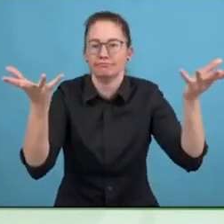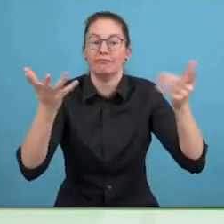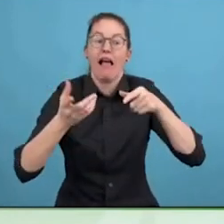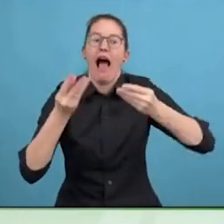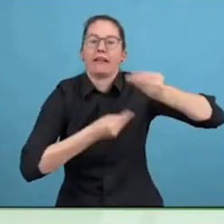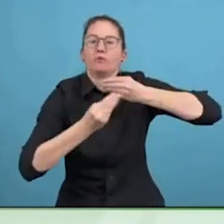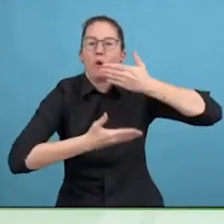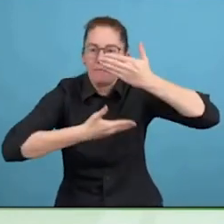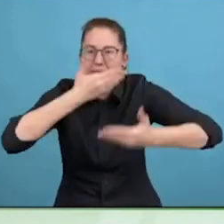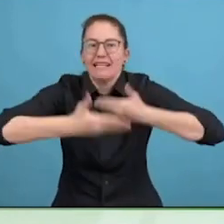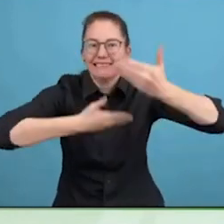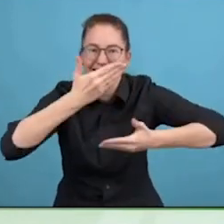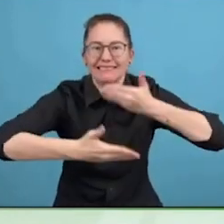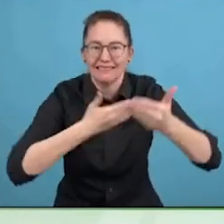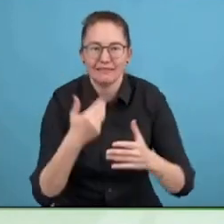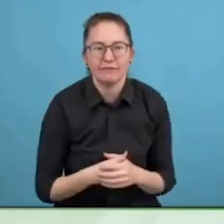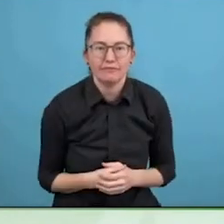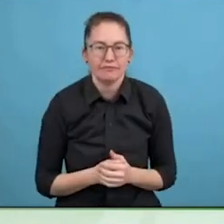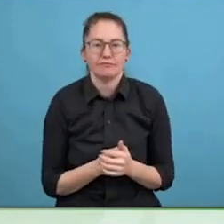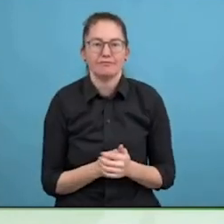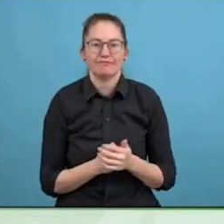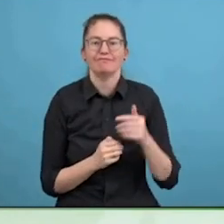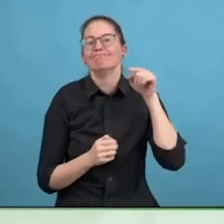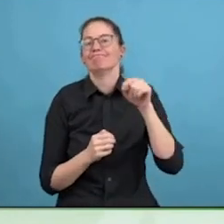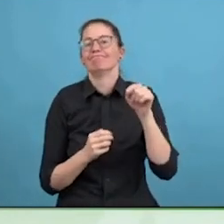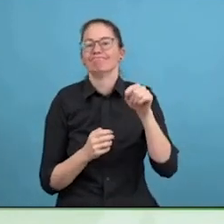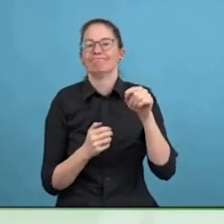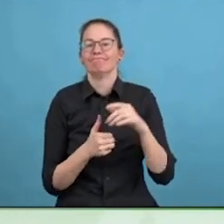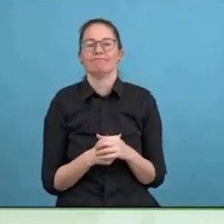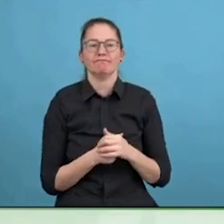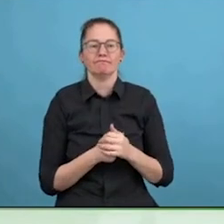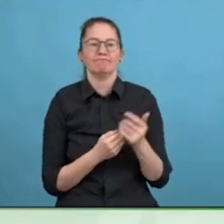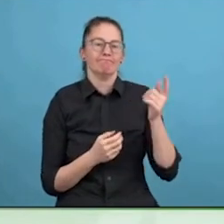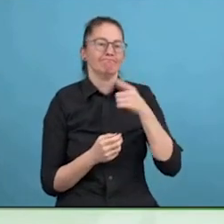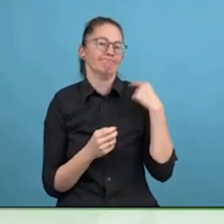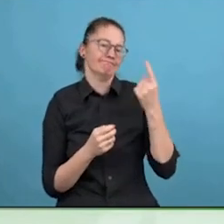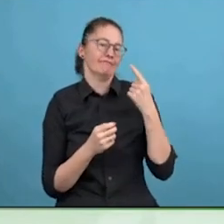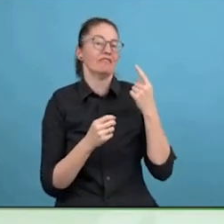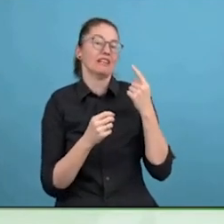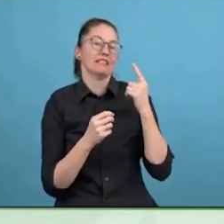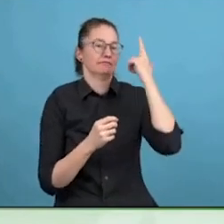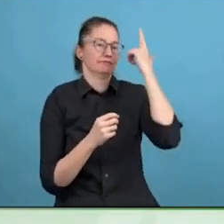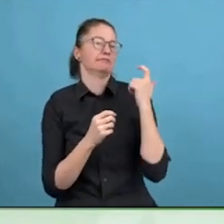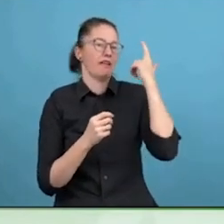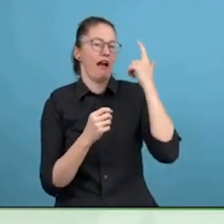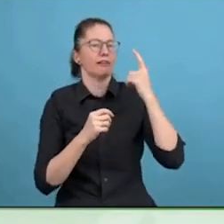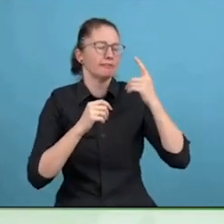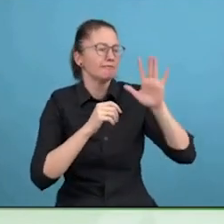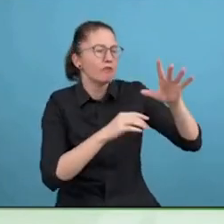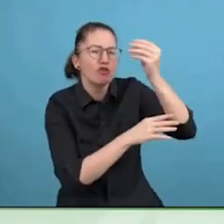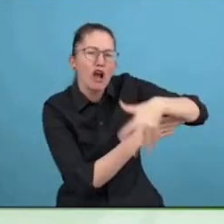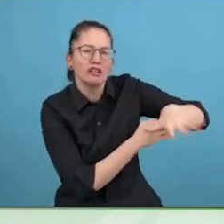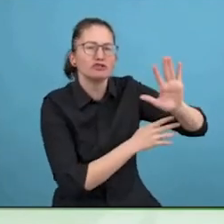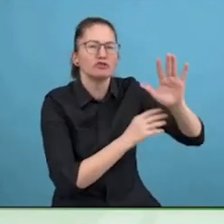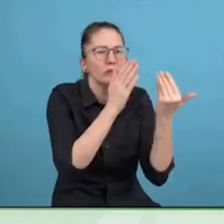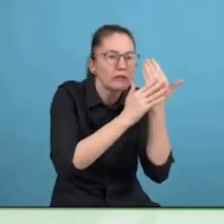the bottom, I think you must have innovation that occurs at the grassroots level, and can be scaled up.